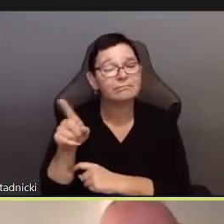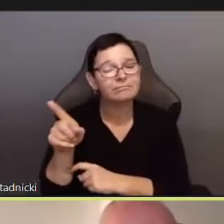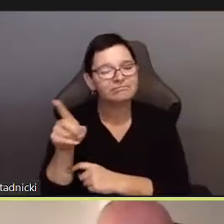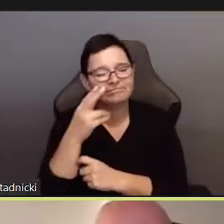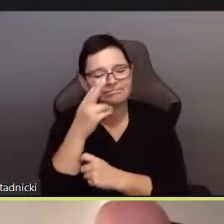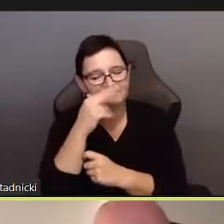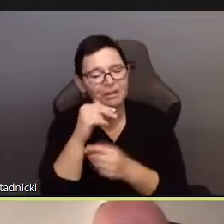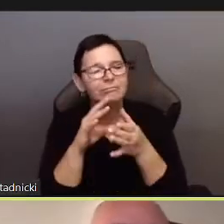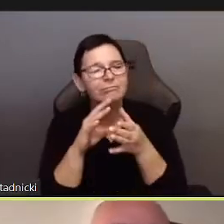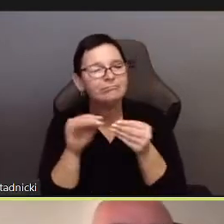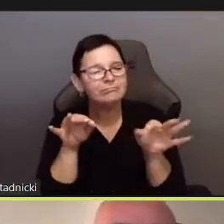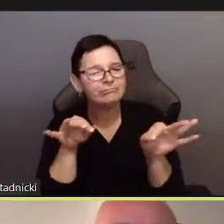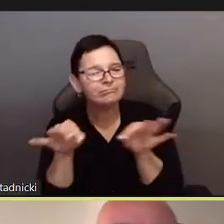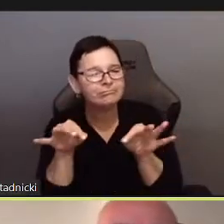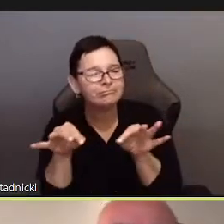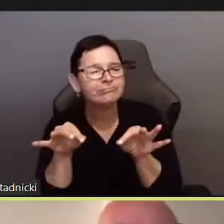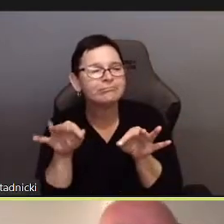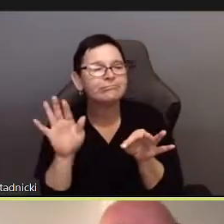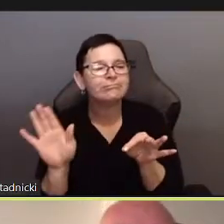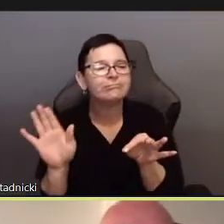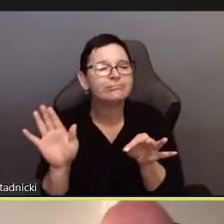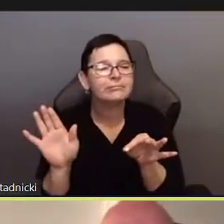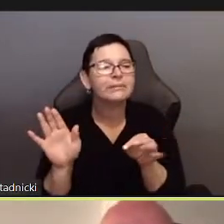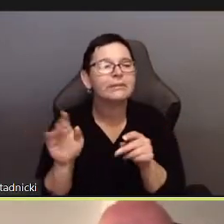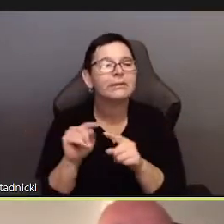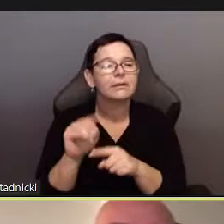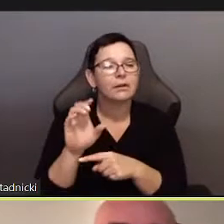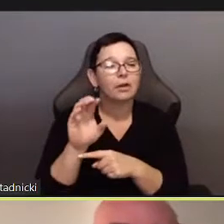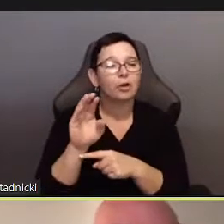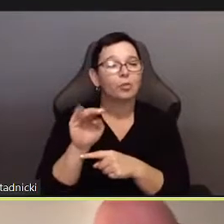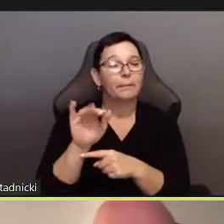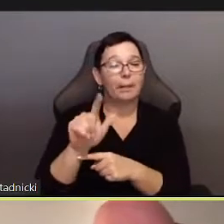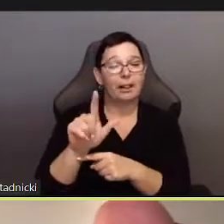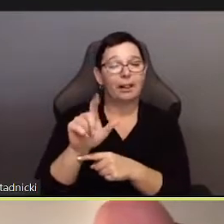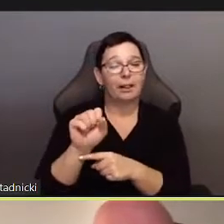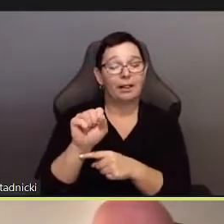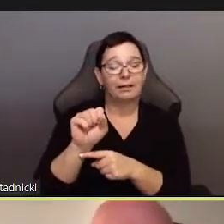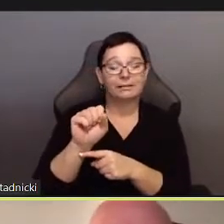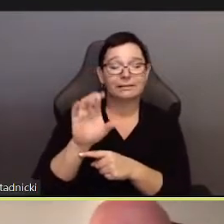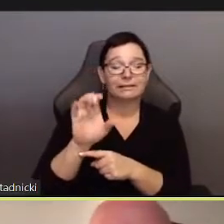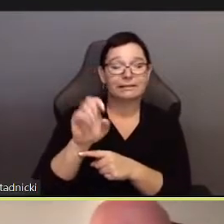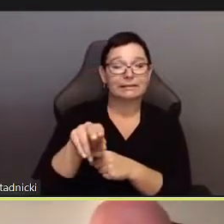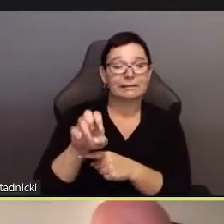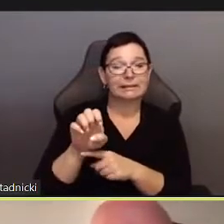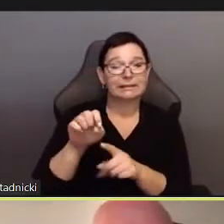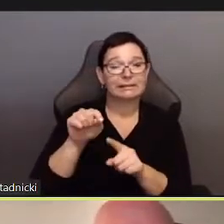it is exclusion’s very first scene.